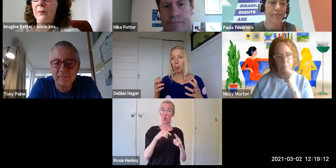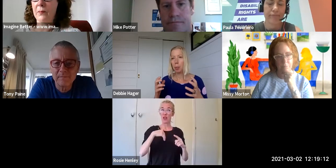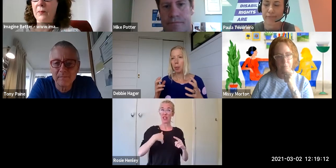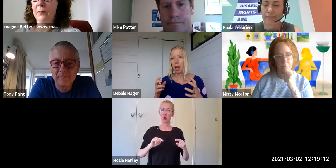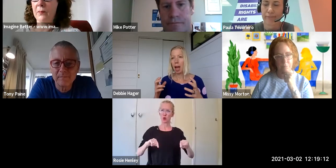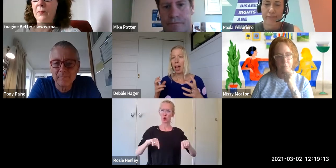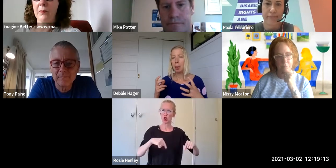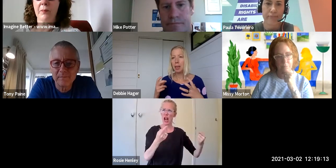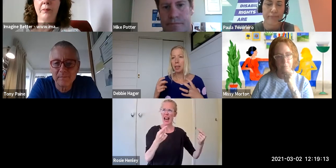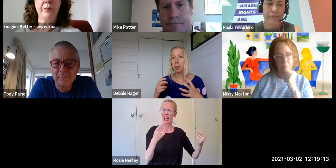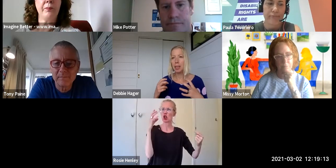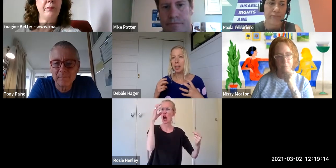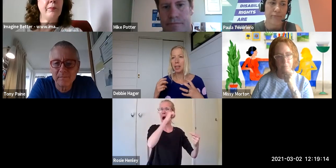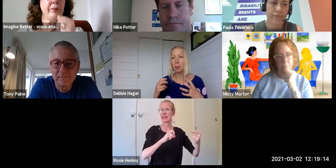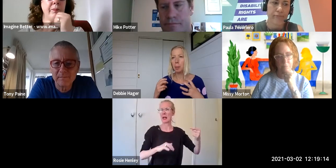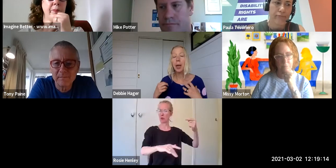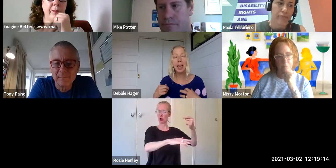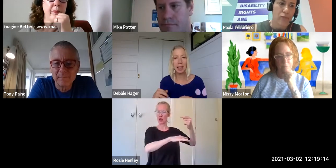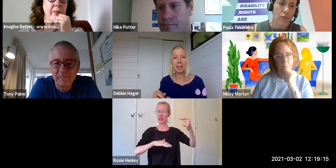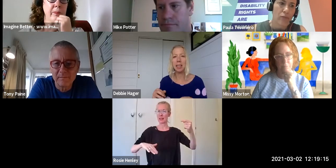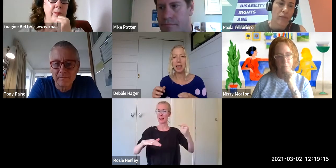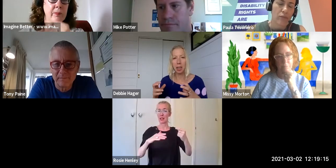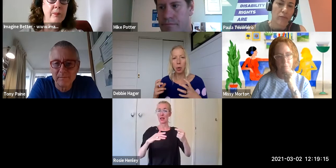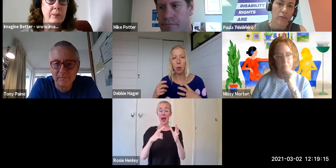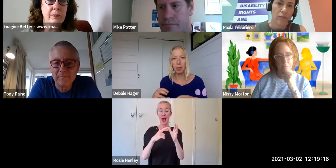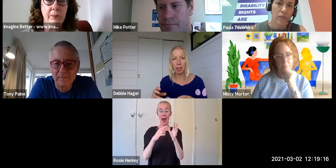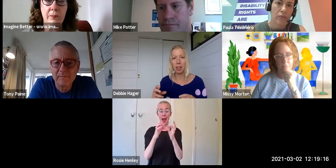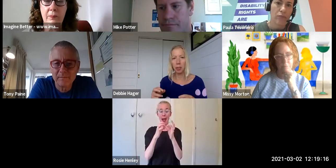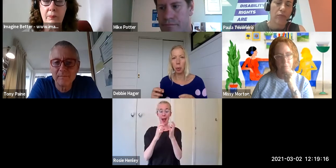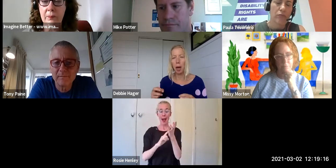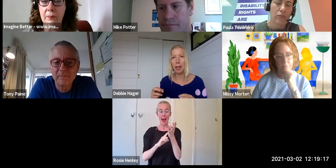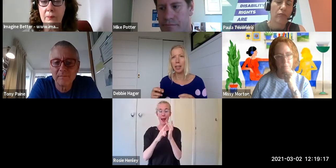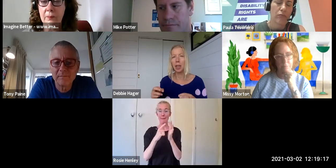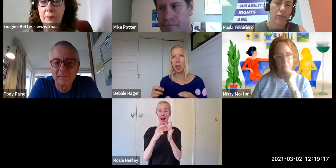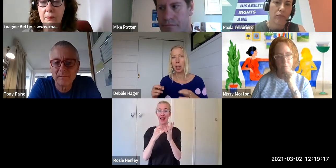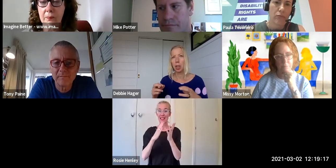and how ableism is policed in all of its different ways.